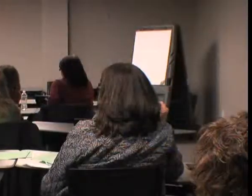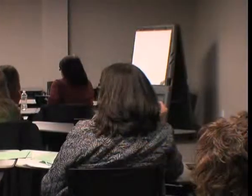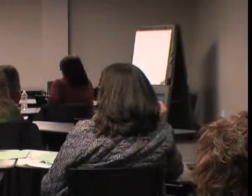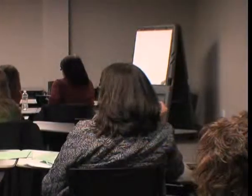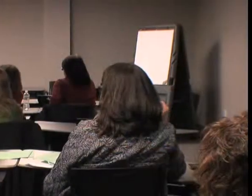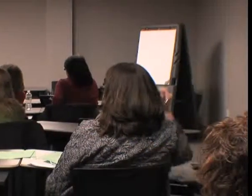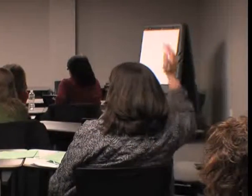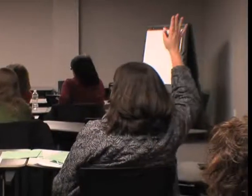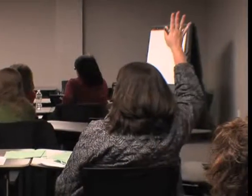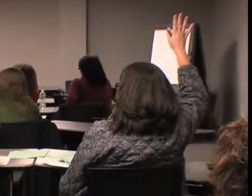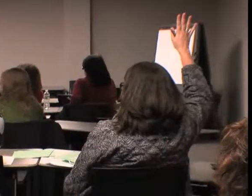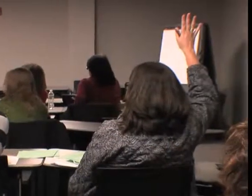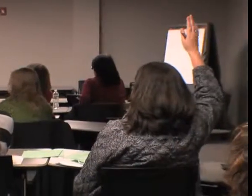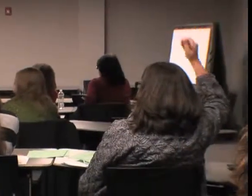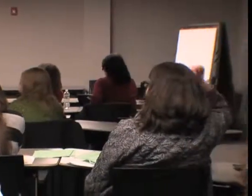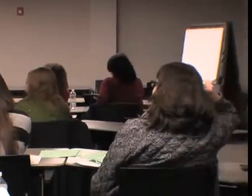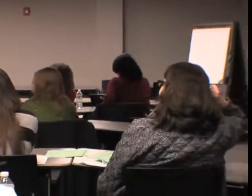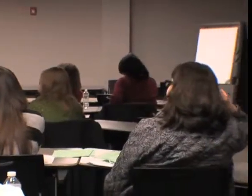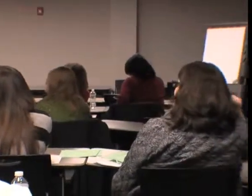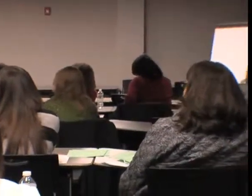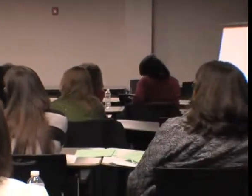IN PARTICULAR, WOULD COME TO OUR PROGRAMS.